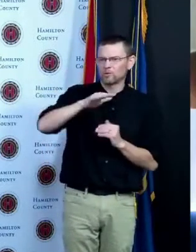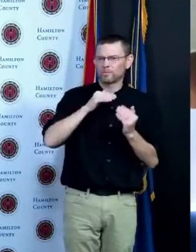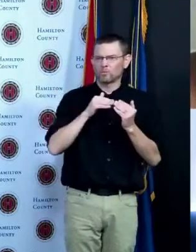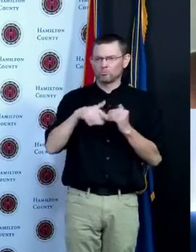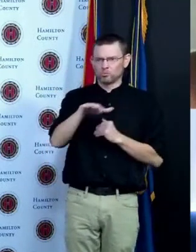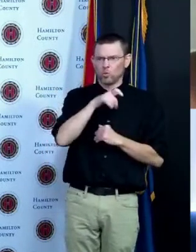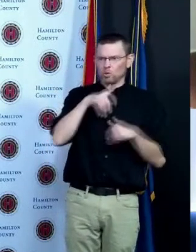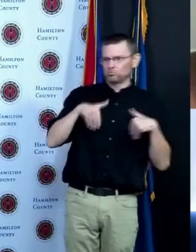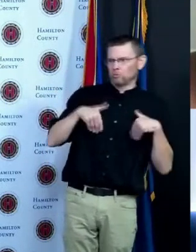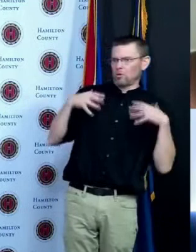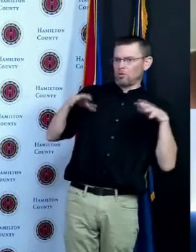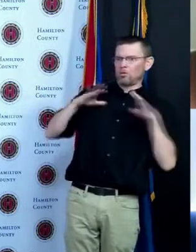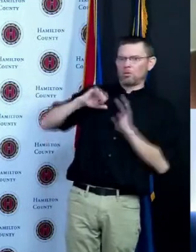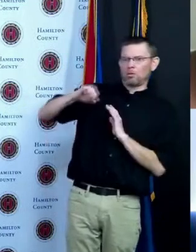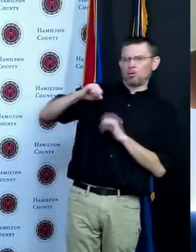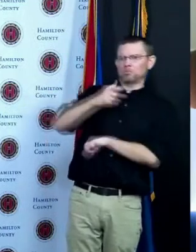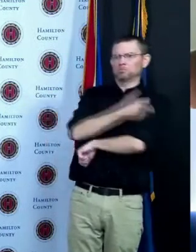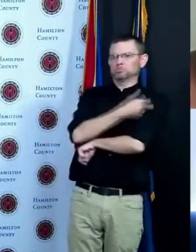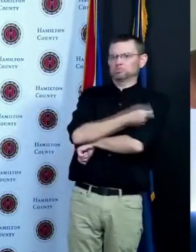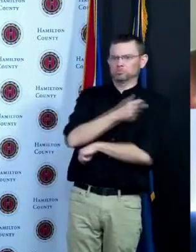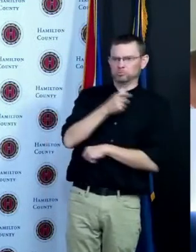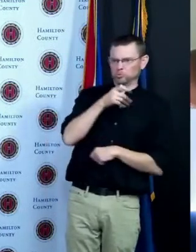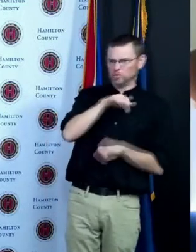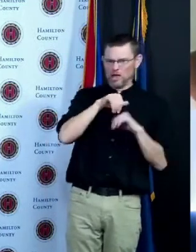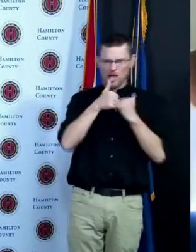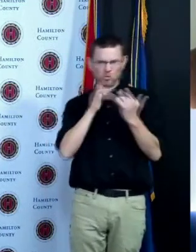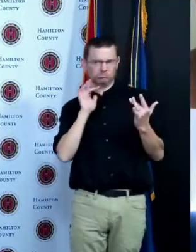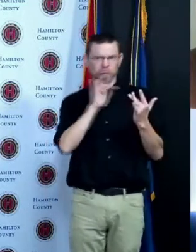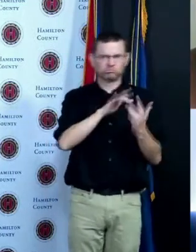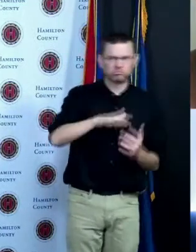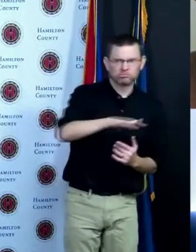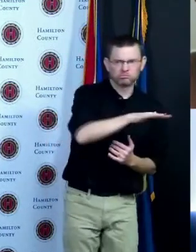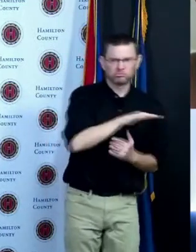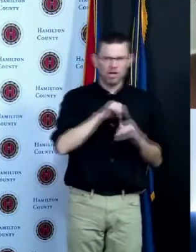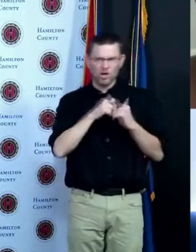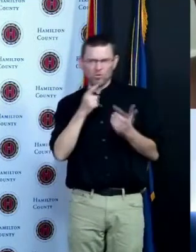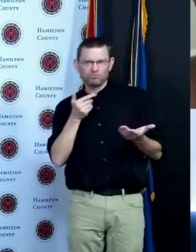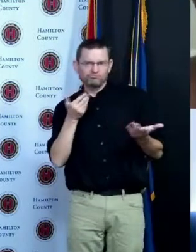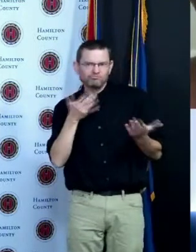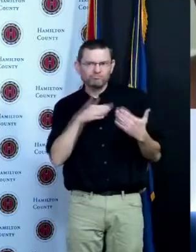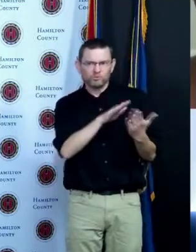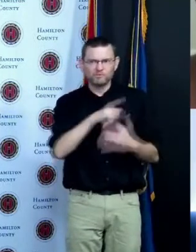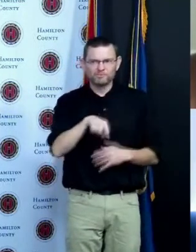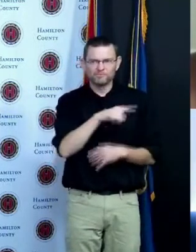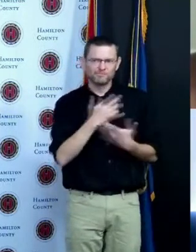people don't want to get the vaccine what is some other strategies that we're using besides just you